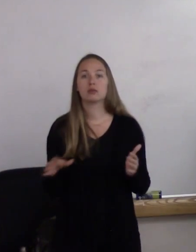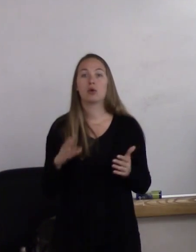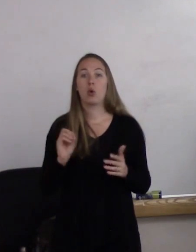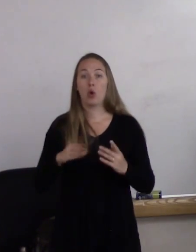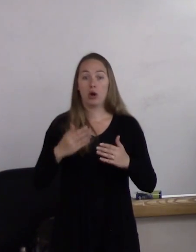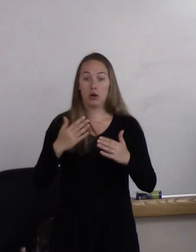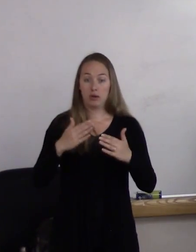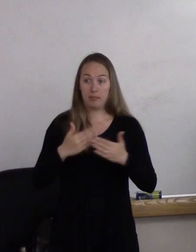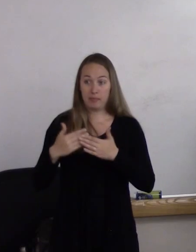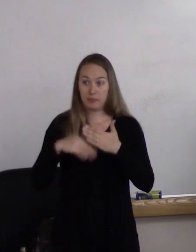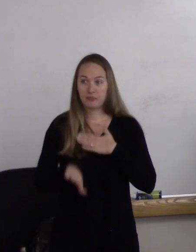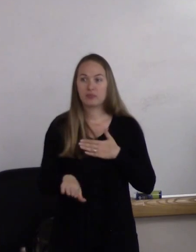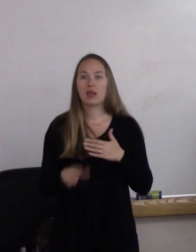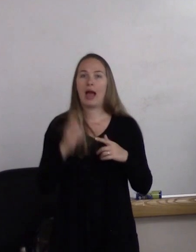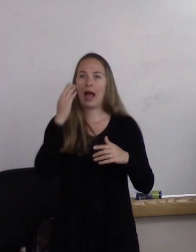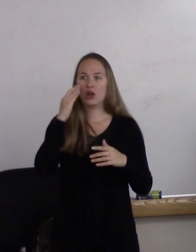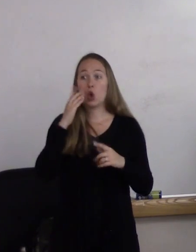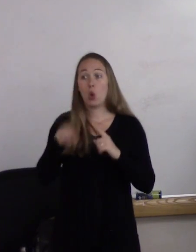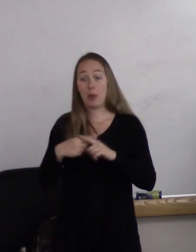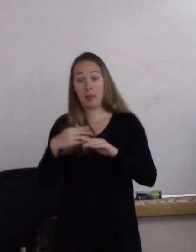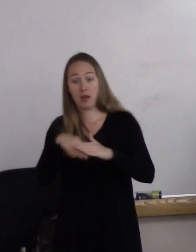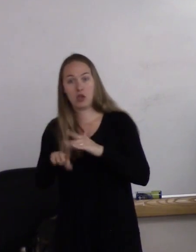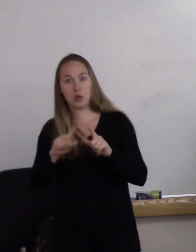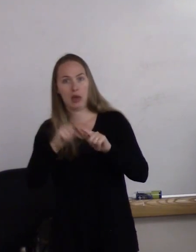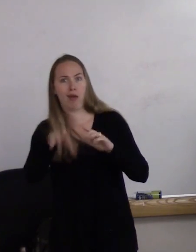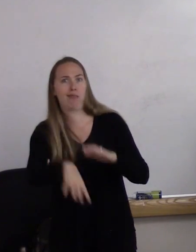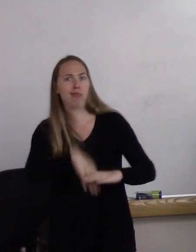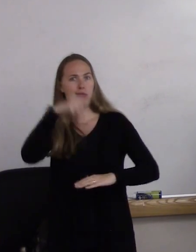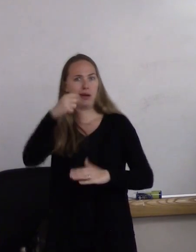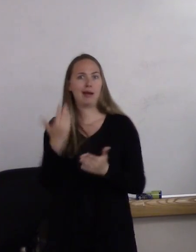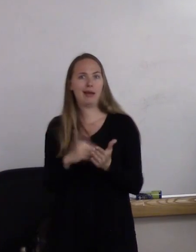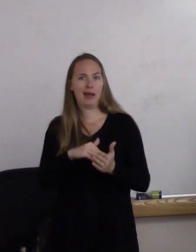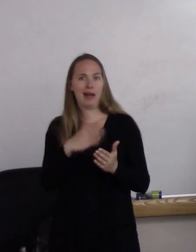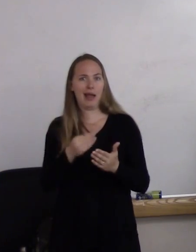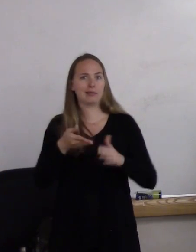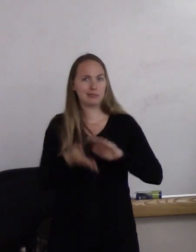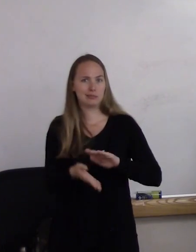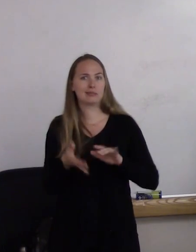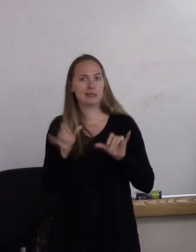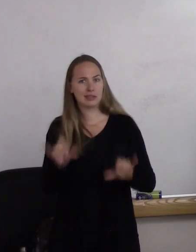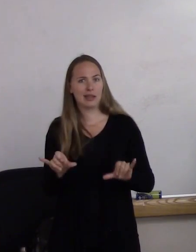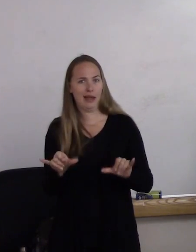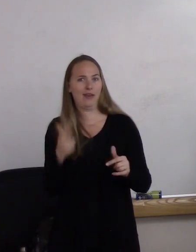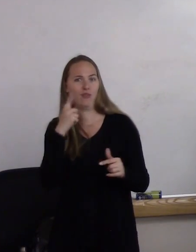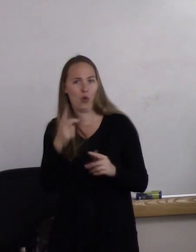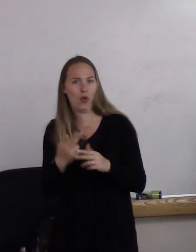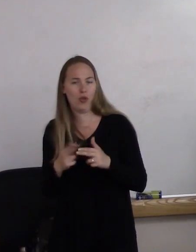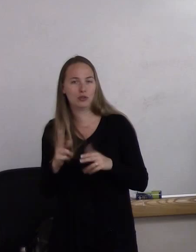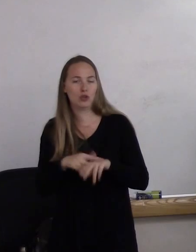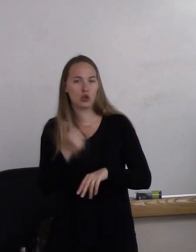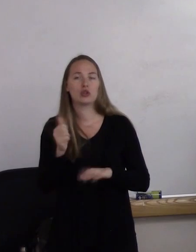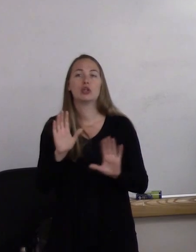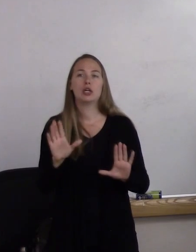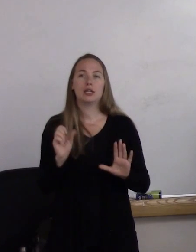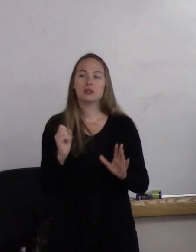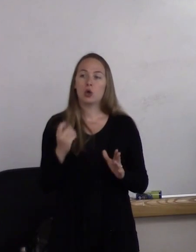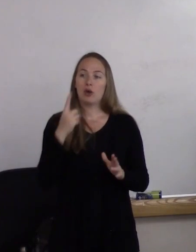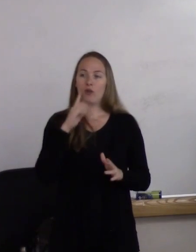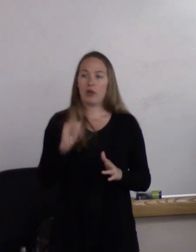you can't shove 'em back in to cook a little bit longer. Right? It's just not possible. So we may have to breathe for that little baby.